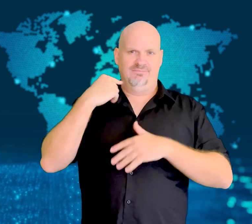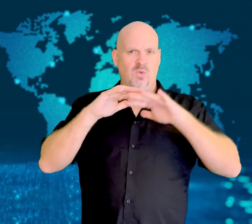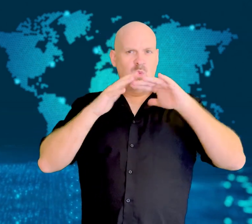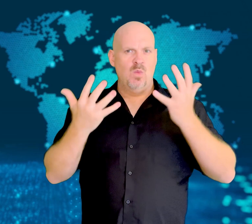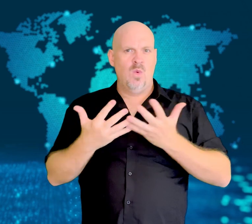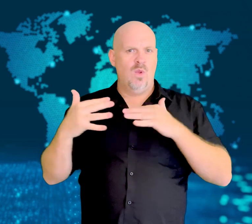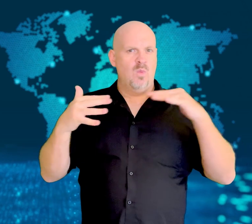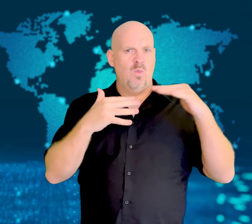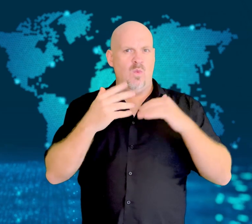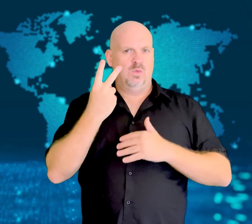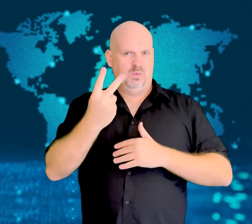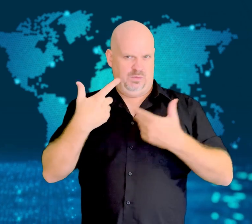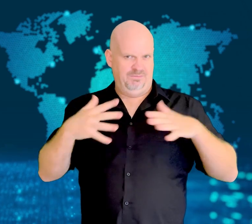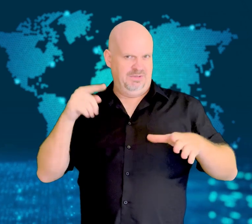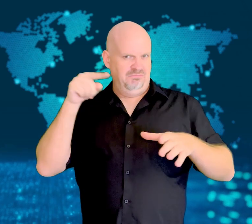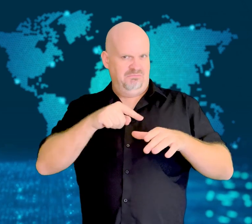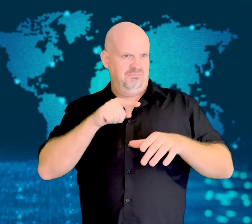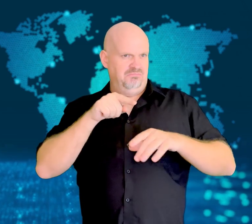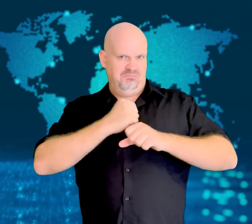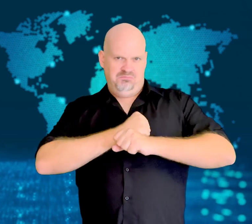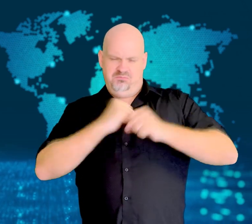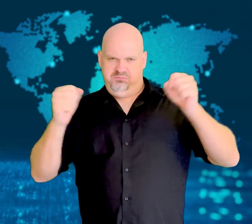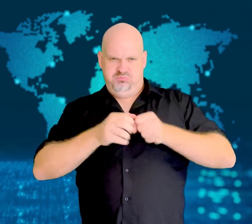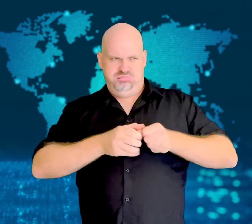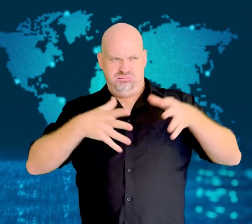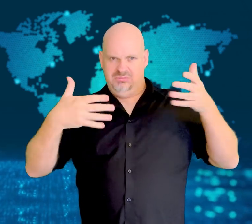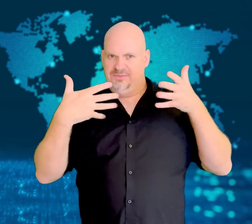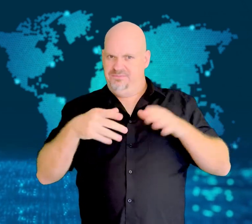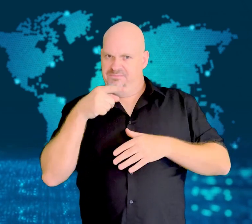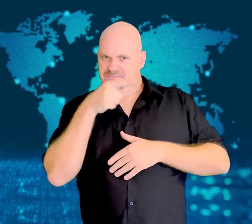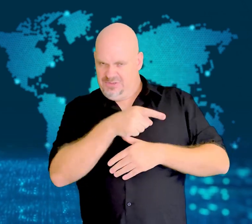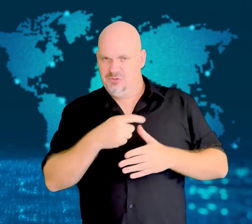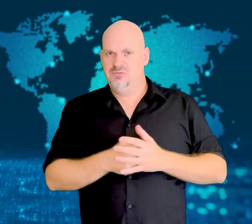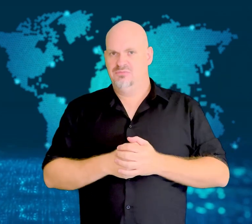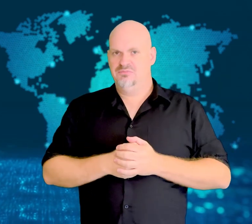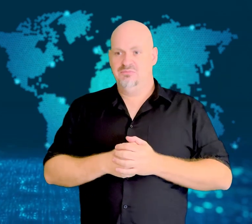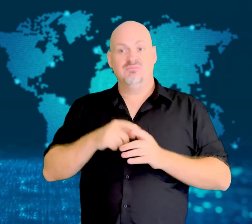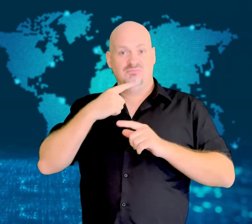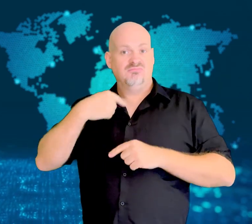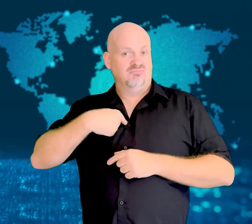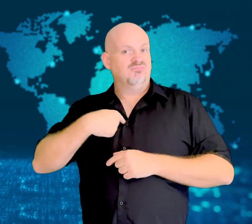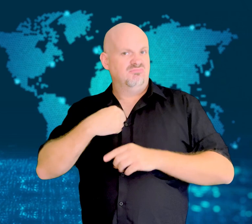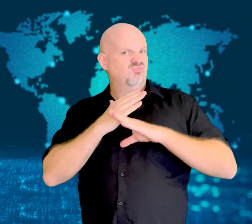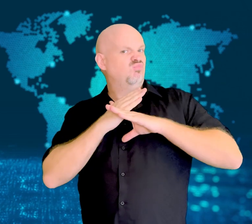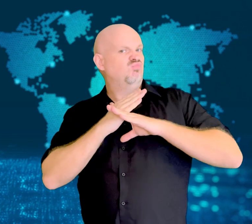be signaling he would defend newly acquired areas with nuclear force.